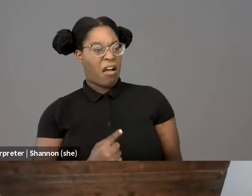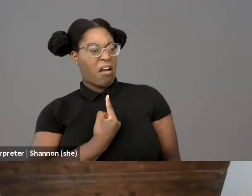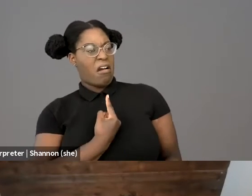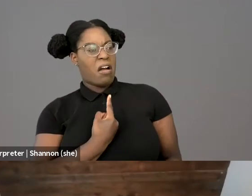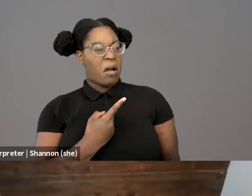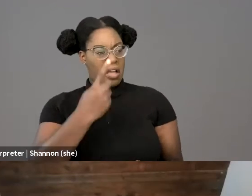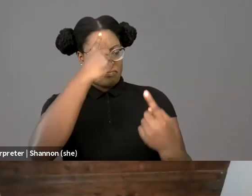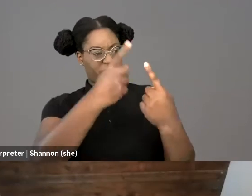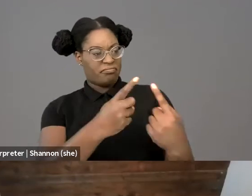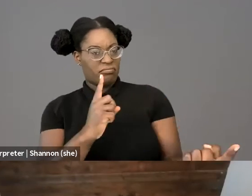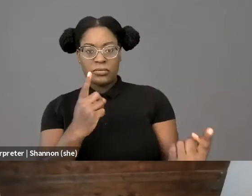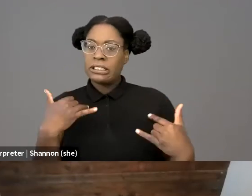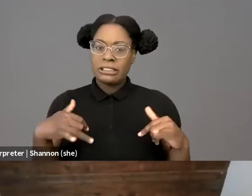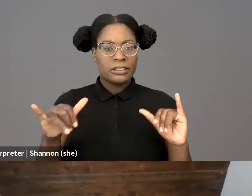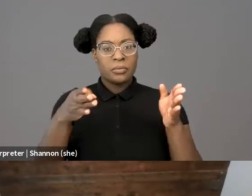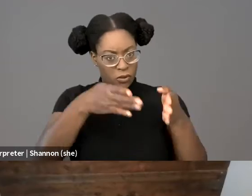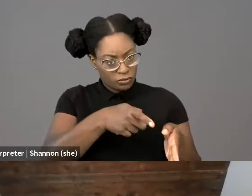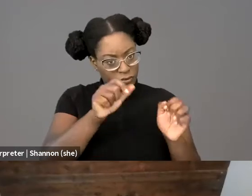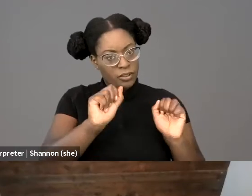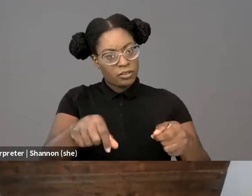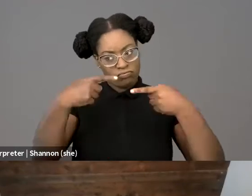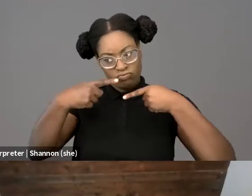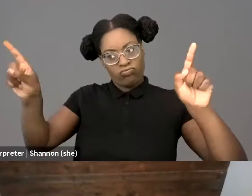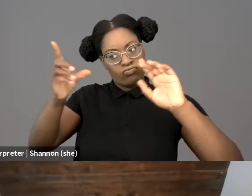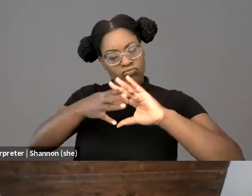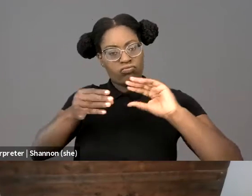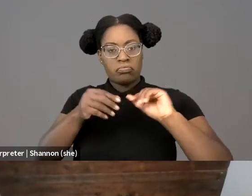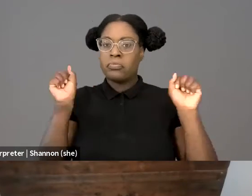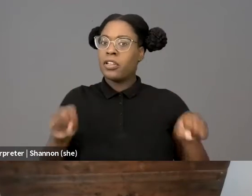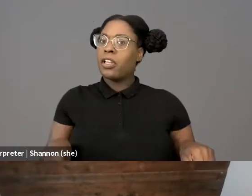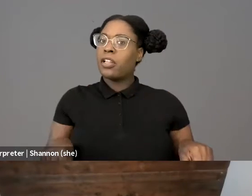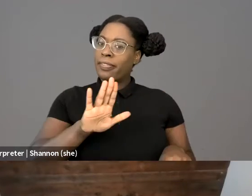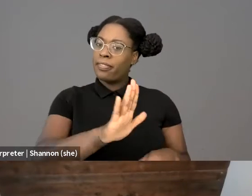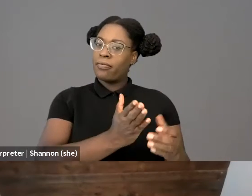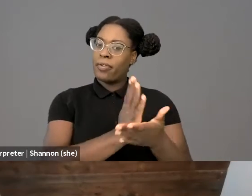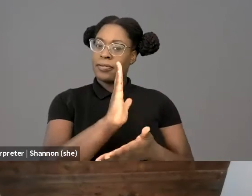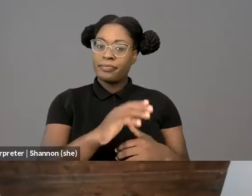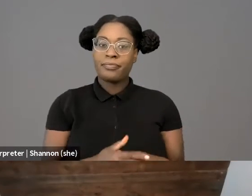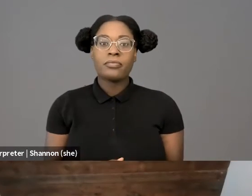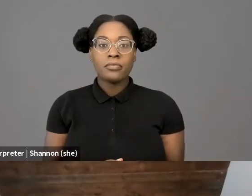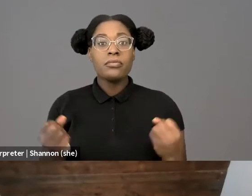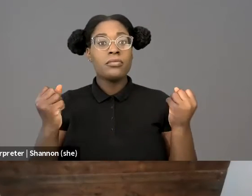Since 1791, White citizens of America had been empowered to peacefully march and demonstrate on public lands